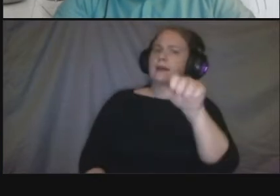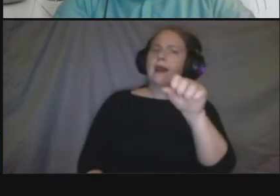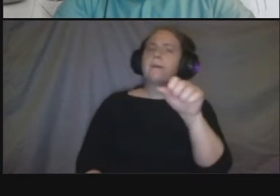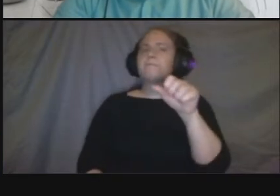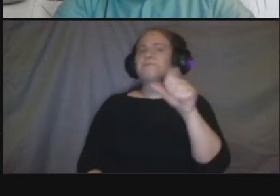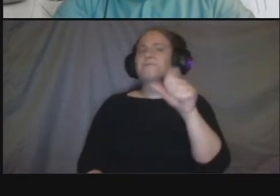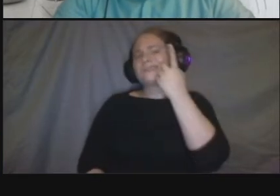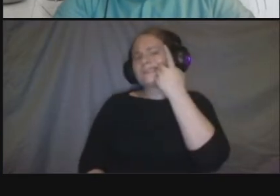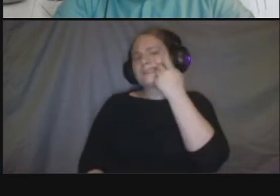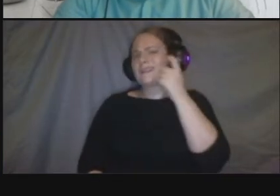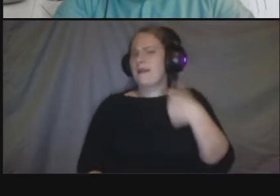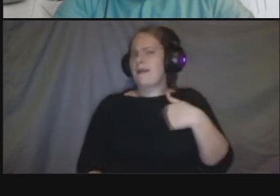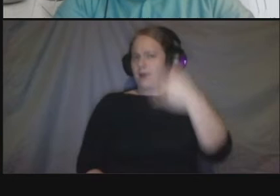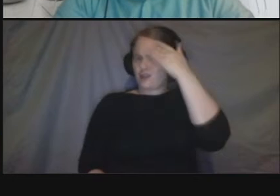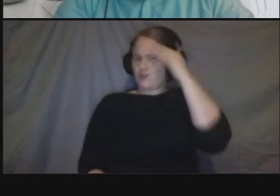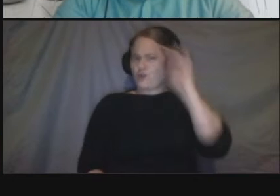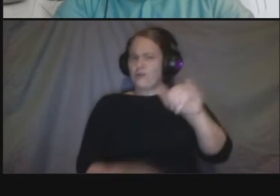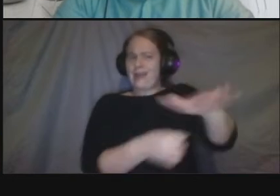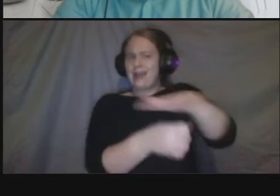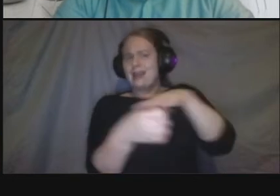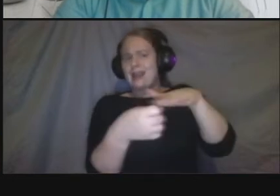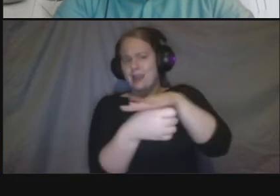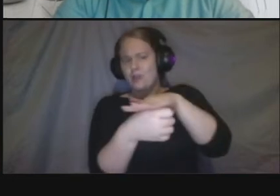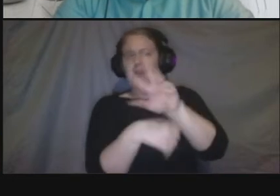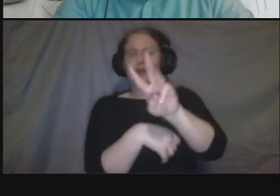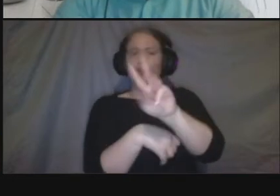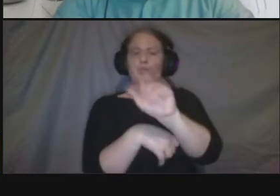so we want to make sure that that's one of the things we'll be looking at